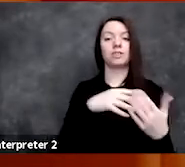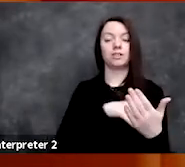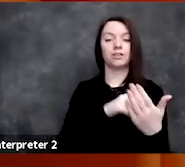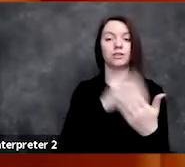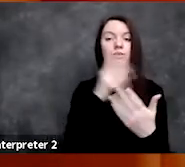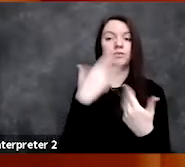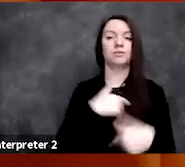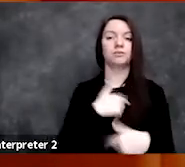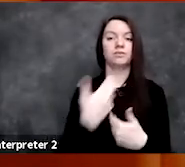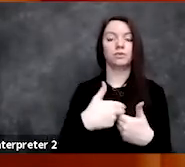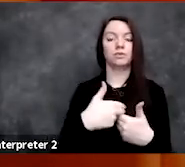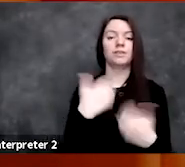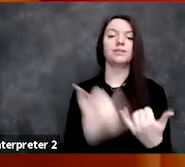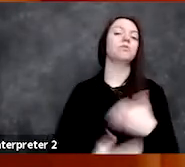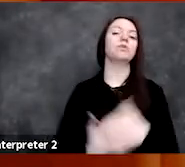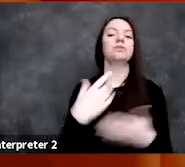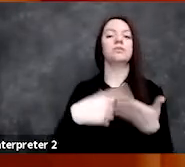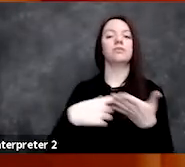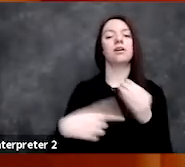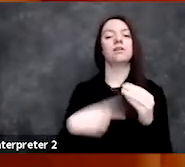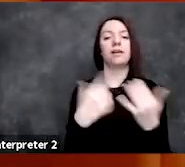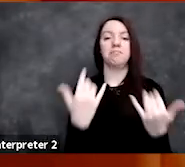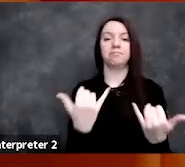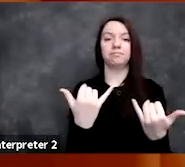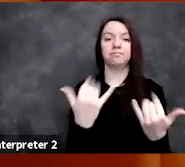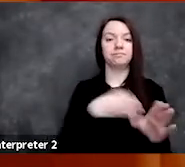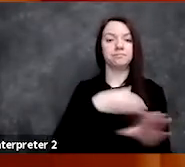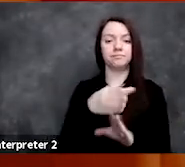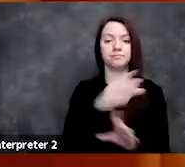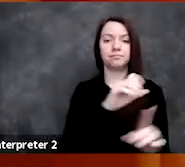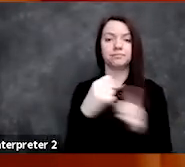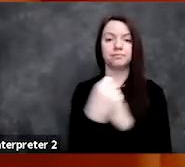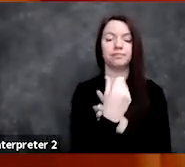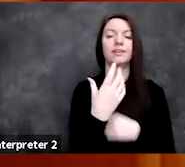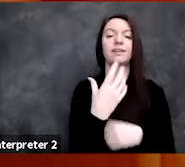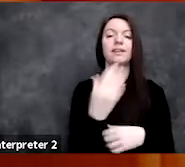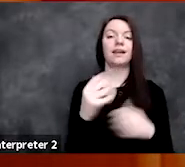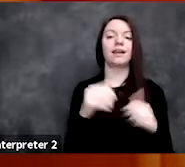to talk to us about the state of the field and its applications for healthcare,